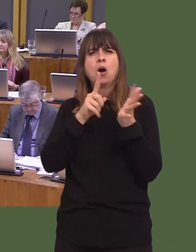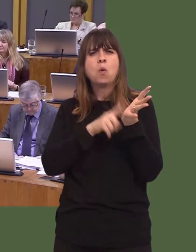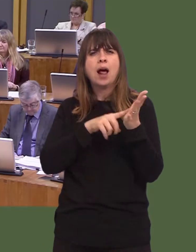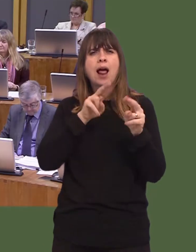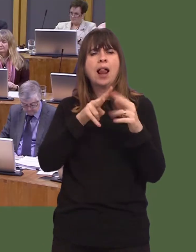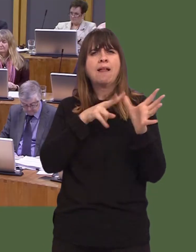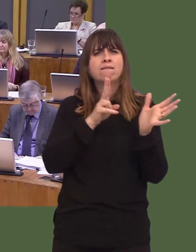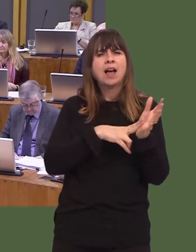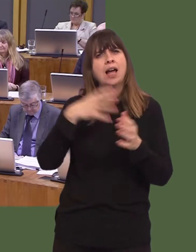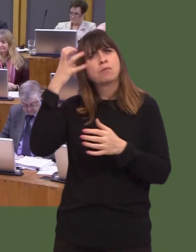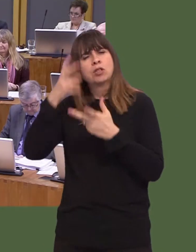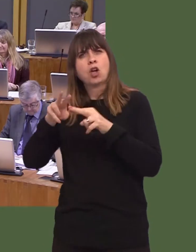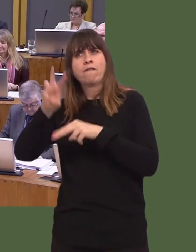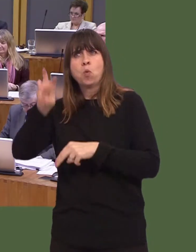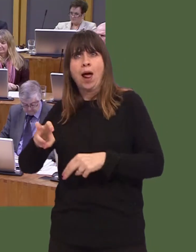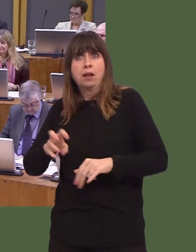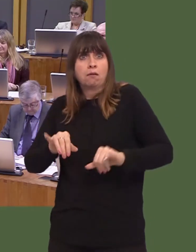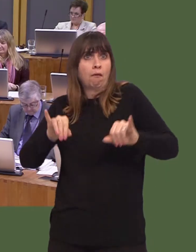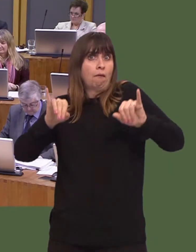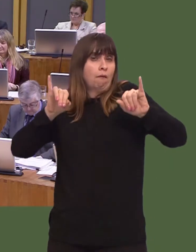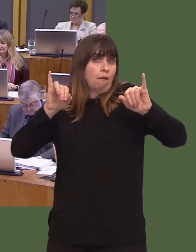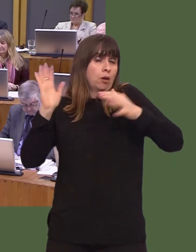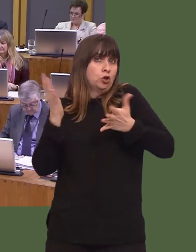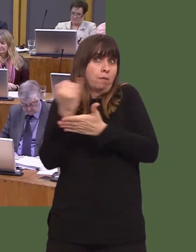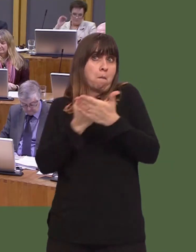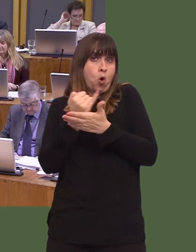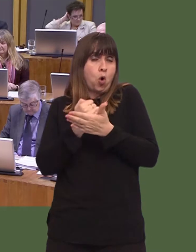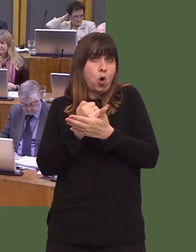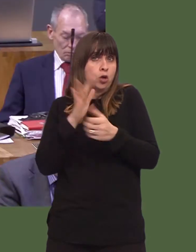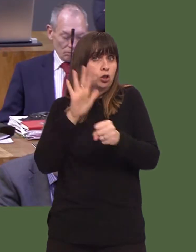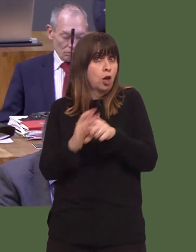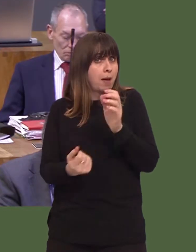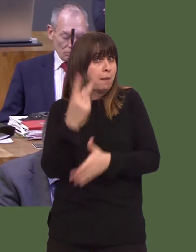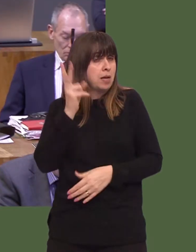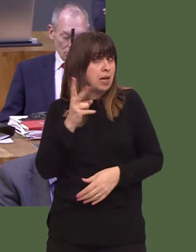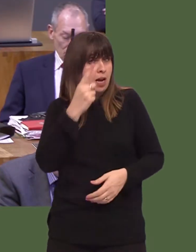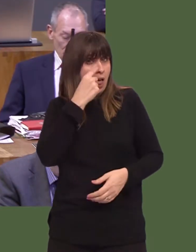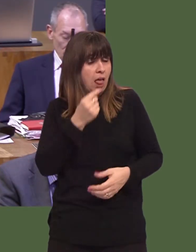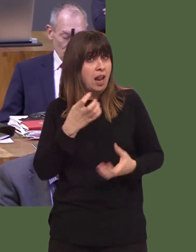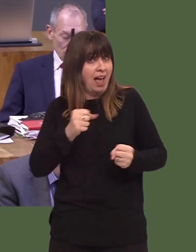Carwyn Jones: Weíre confident the structures that are in place now would avoid those scenarios, and are robust.